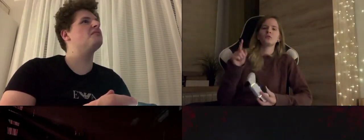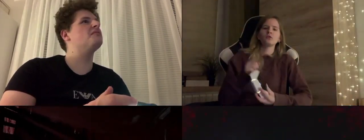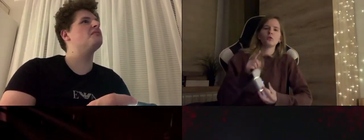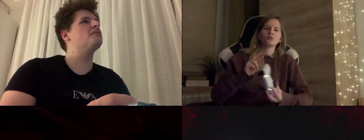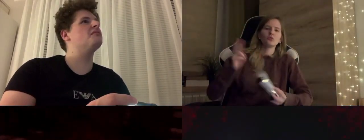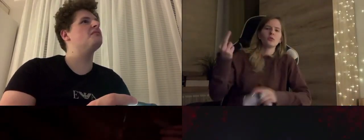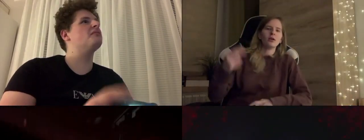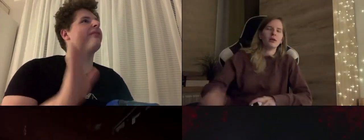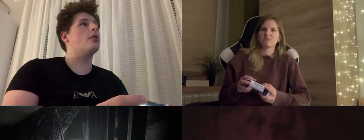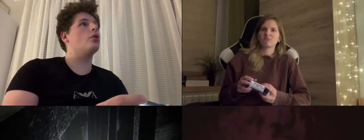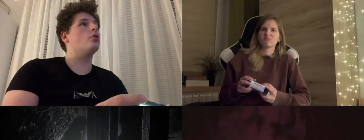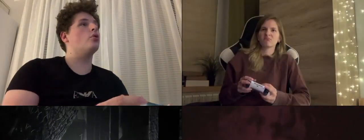do not have time to react or avoid ..